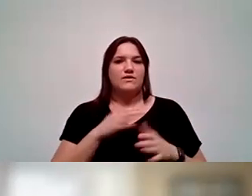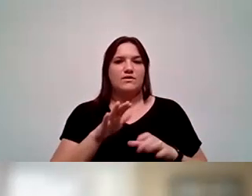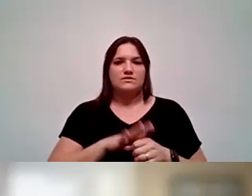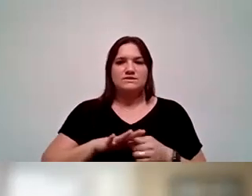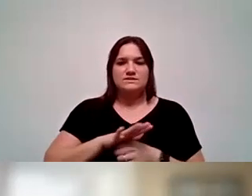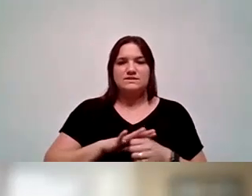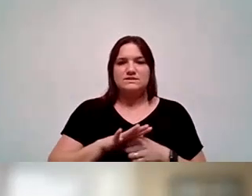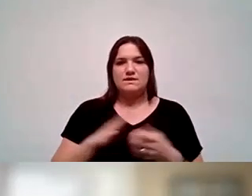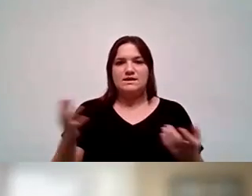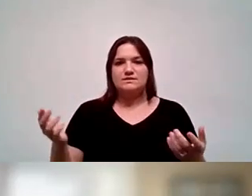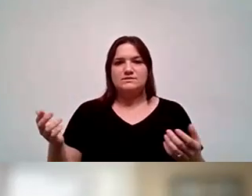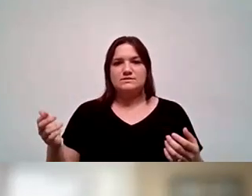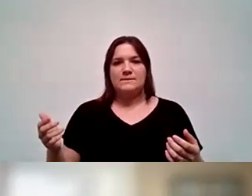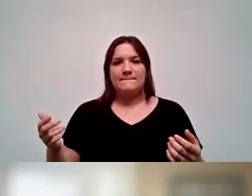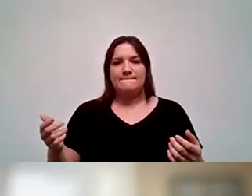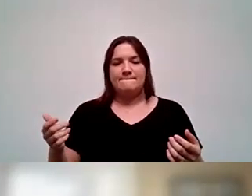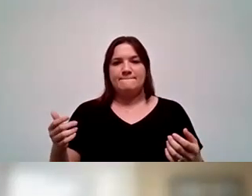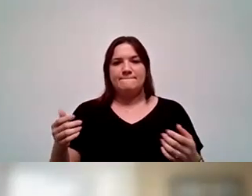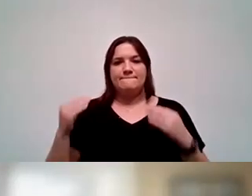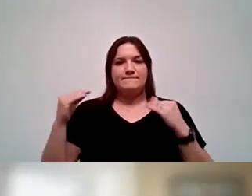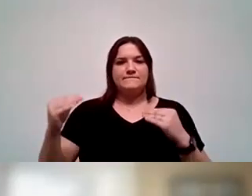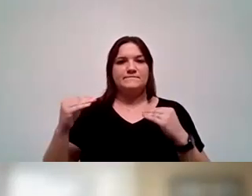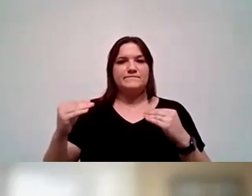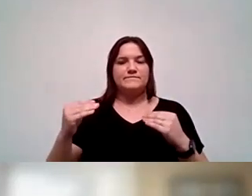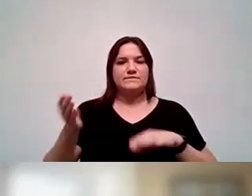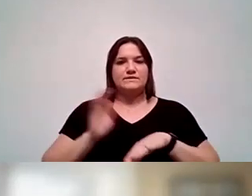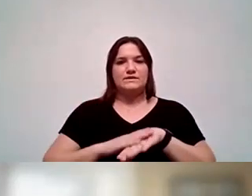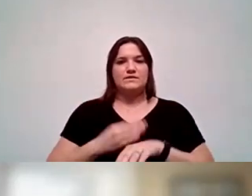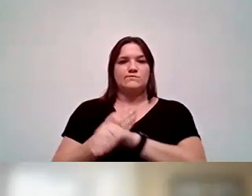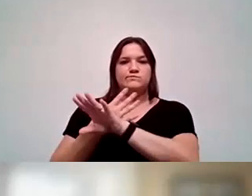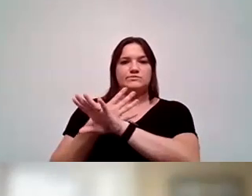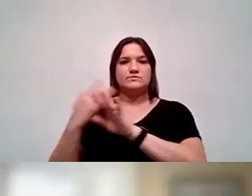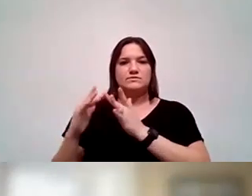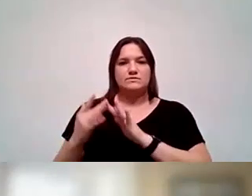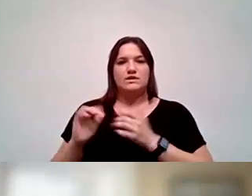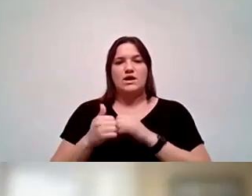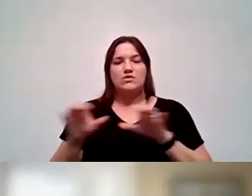given that instruction is occurring virtually now? So how do we repurpose in that space?